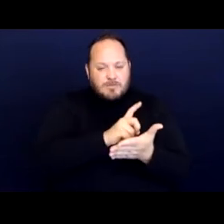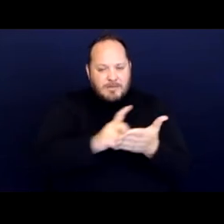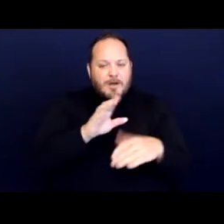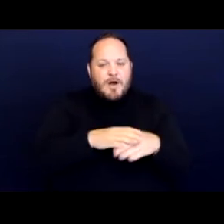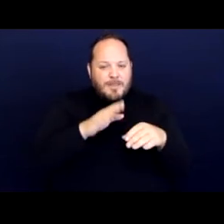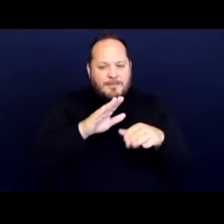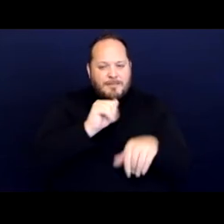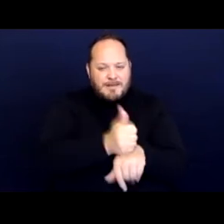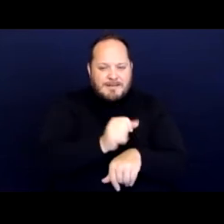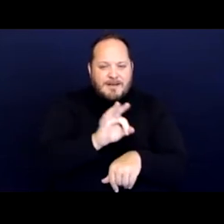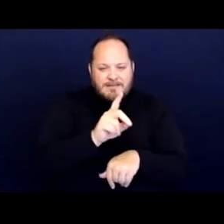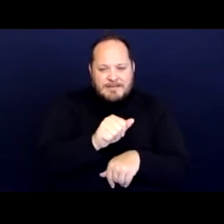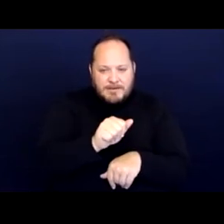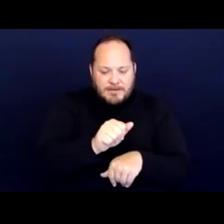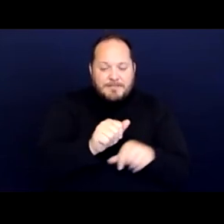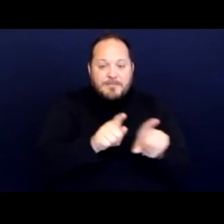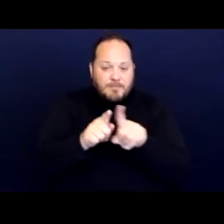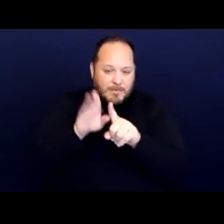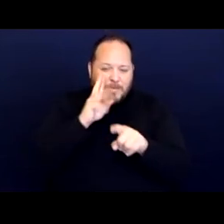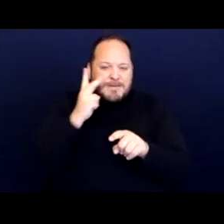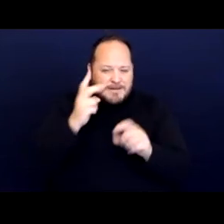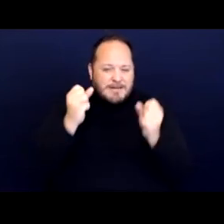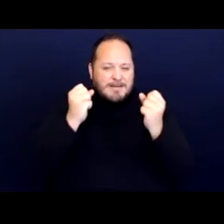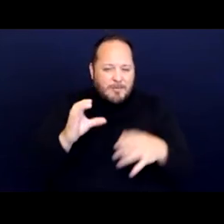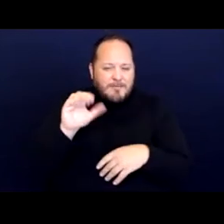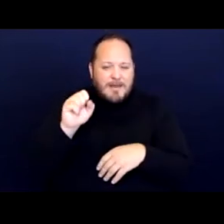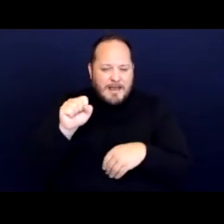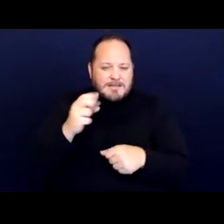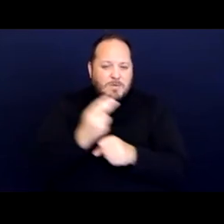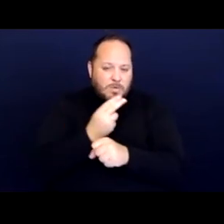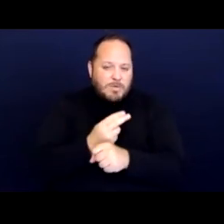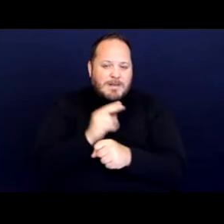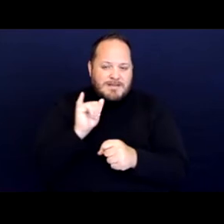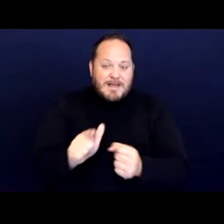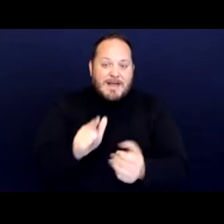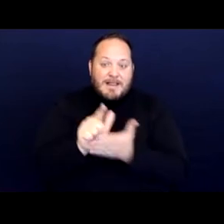And we'll also see a number of cases that utilize this legal argument as well.